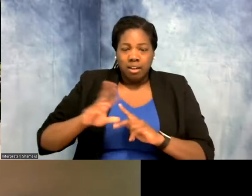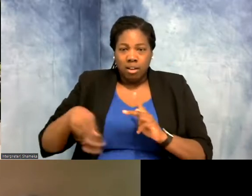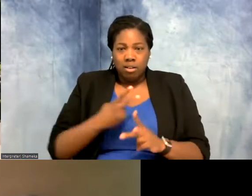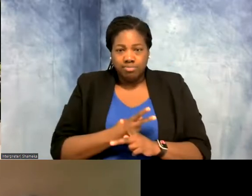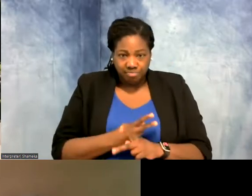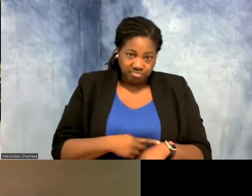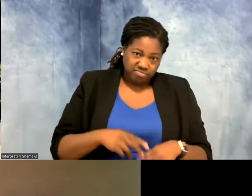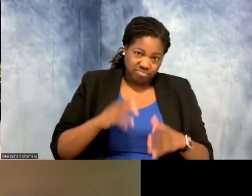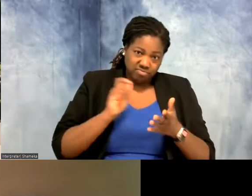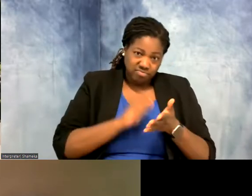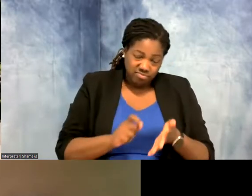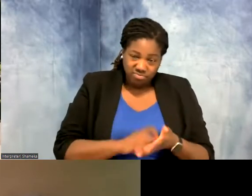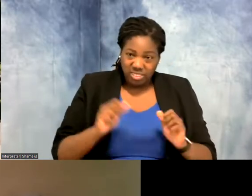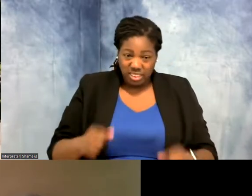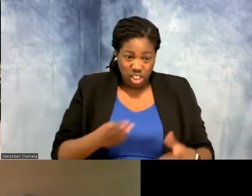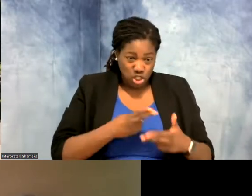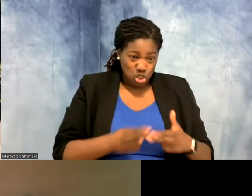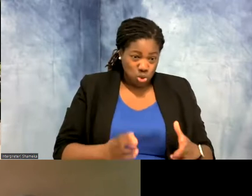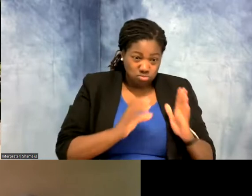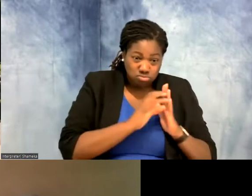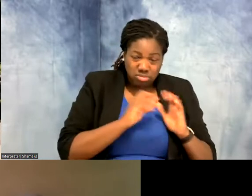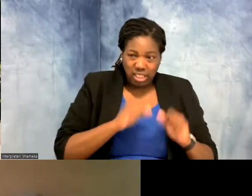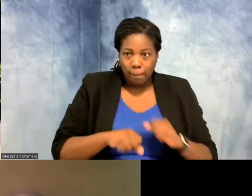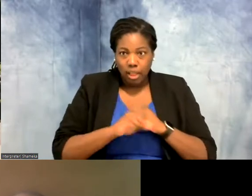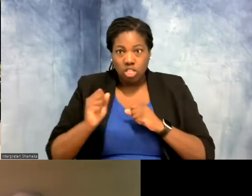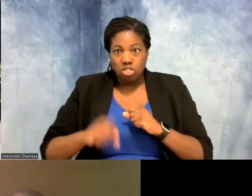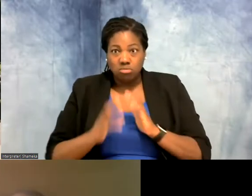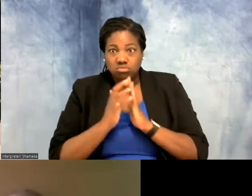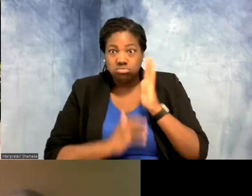it can be long, so we do all of those things. Which was something I was really surprised about